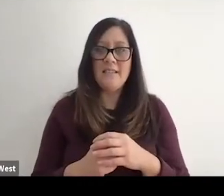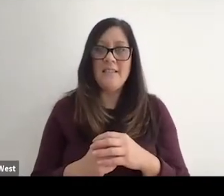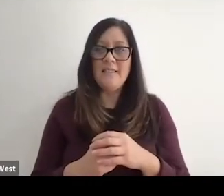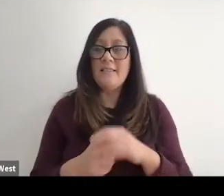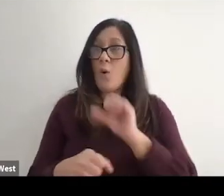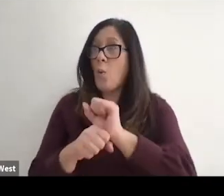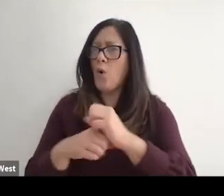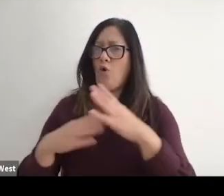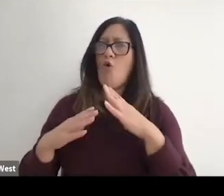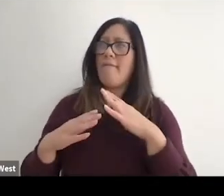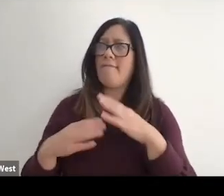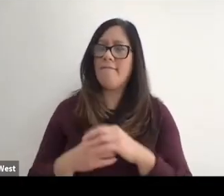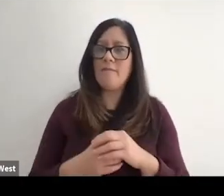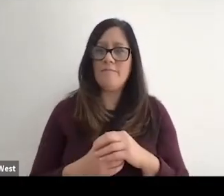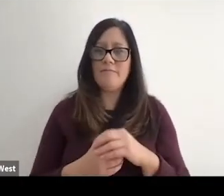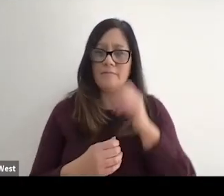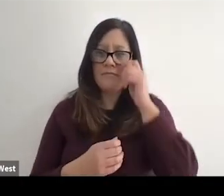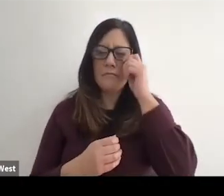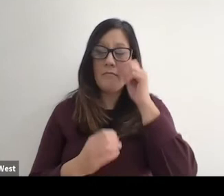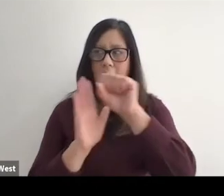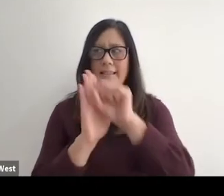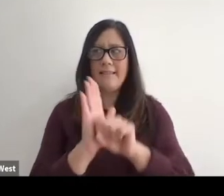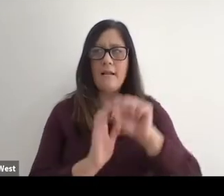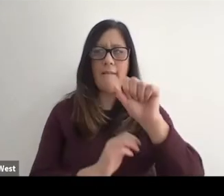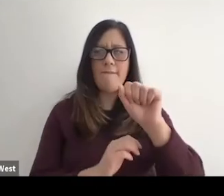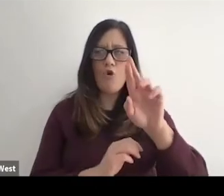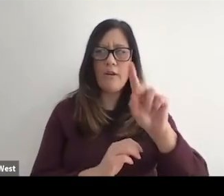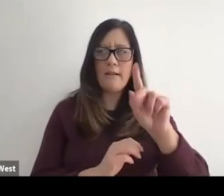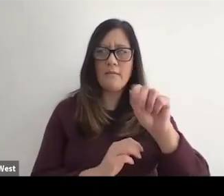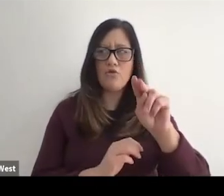taken off work from where she was working in the state of Arkansas.